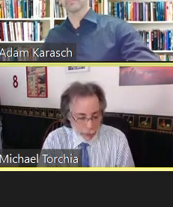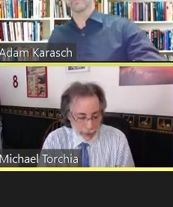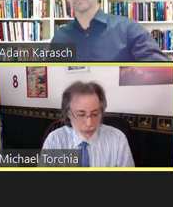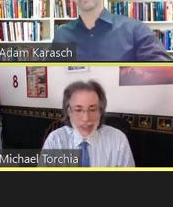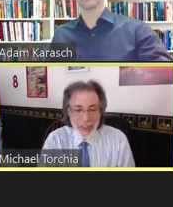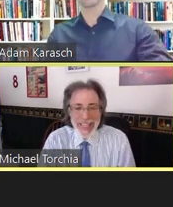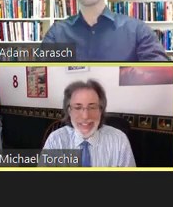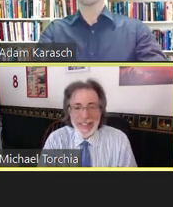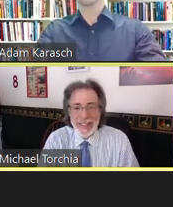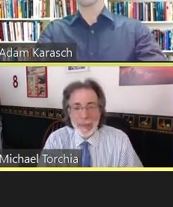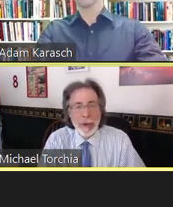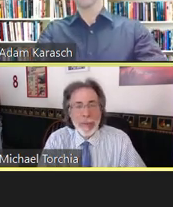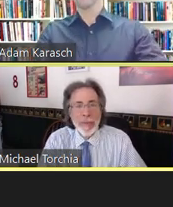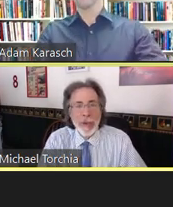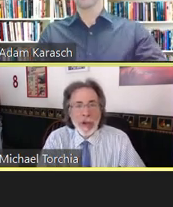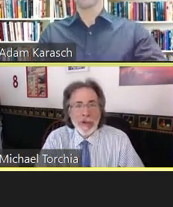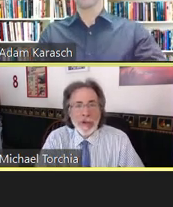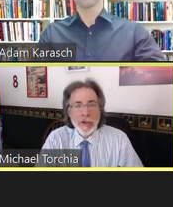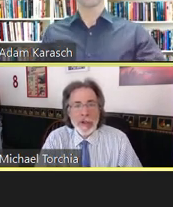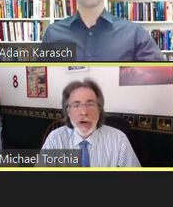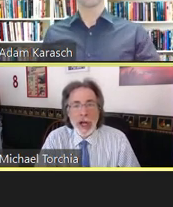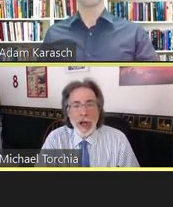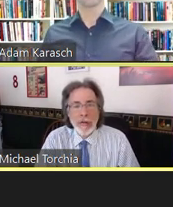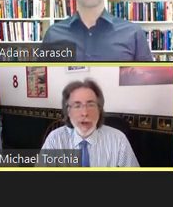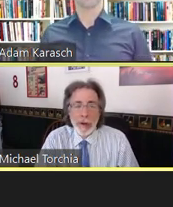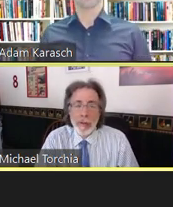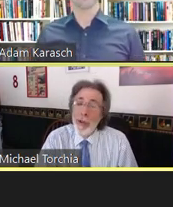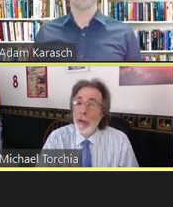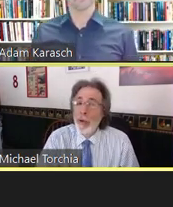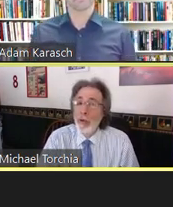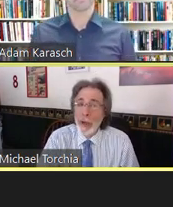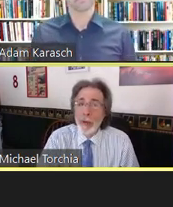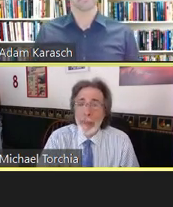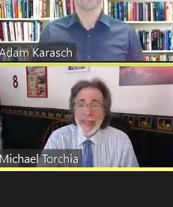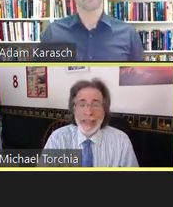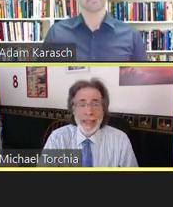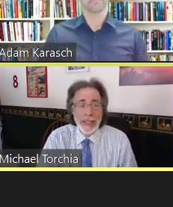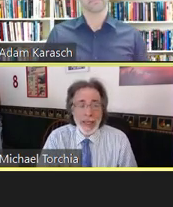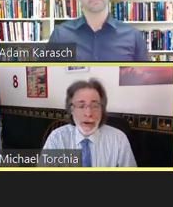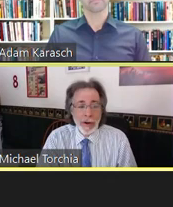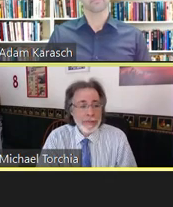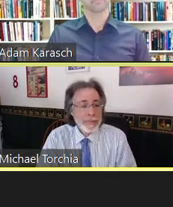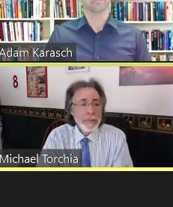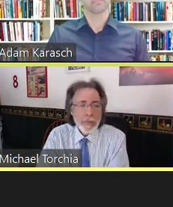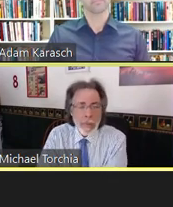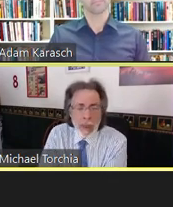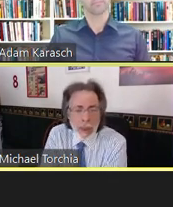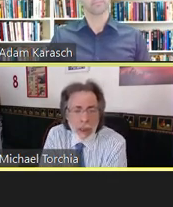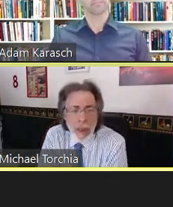but it really isn't simple. So starting off with the real basics here.